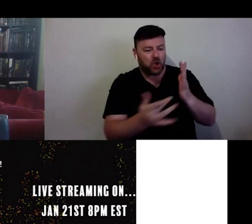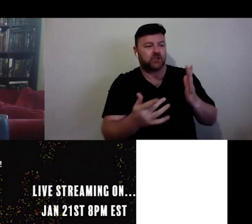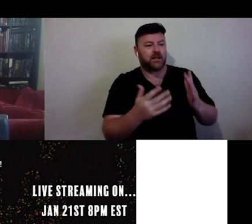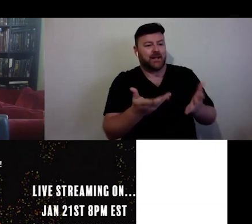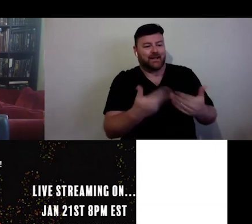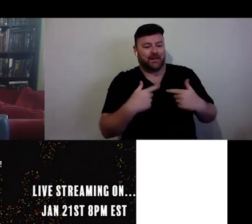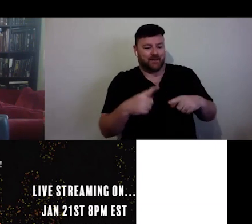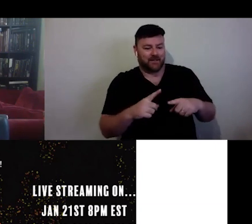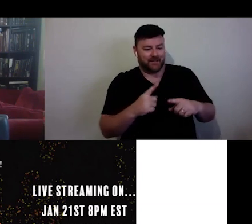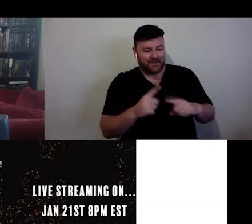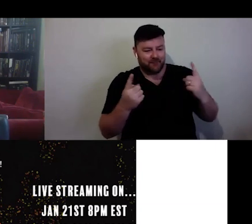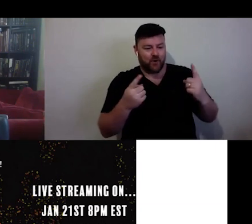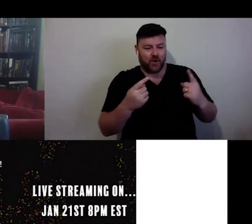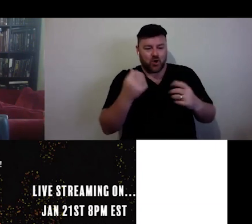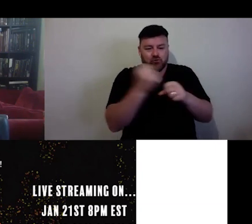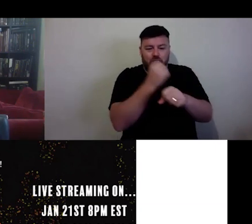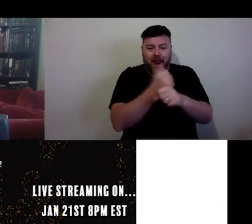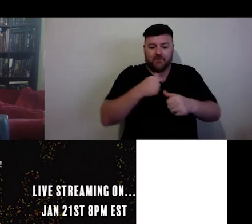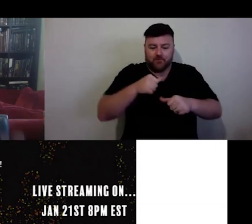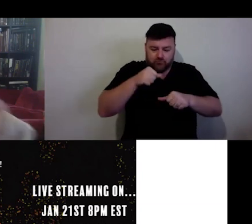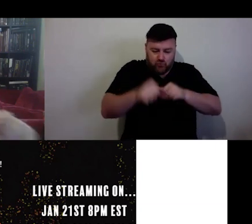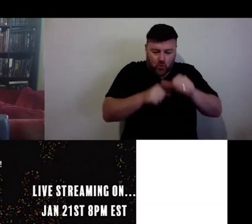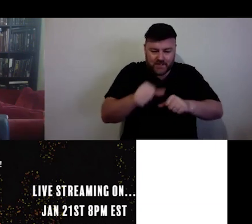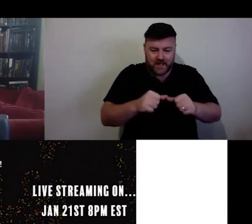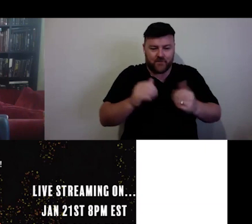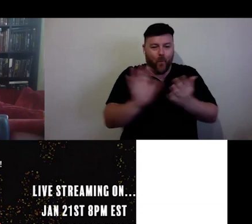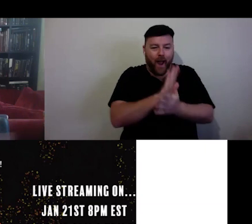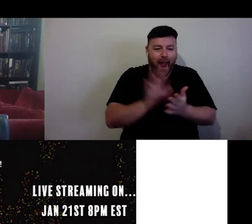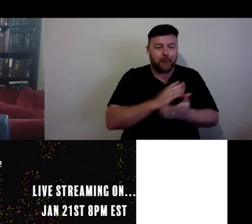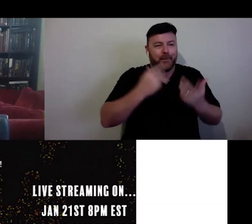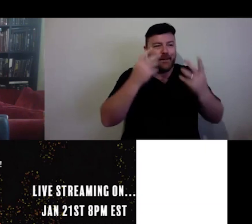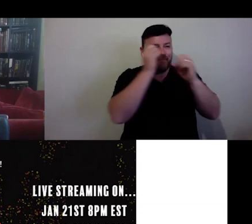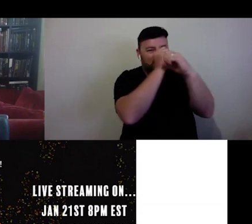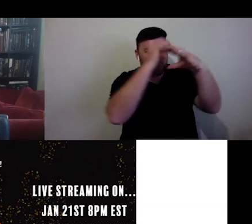So, yeah, there is a link to the webinar there.